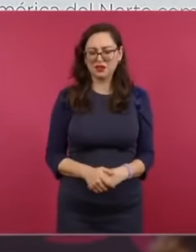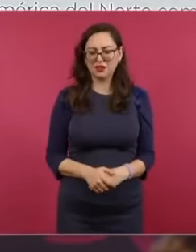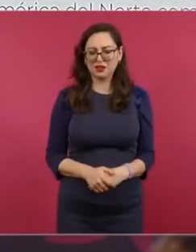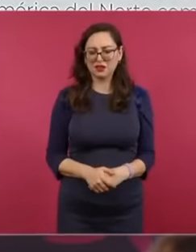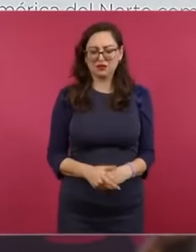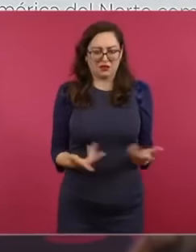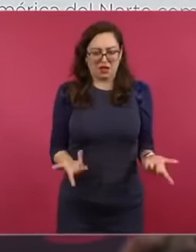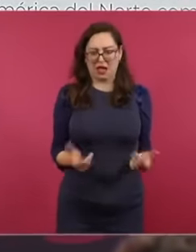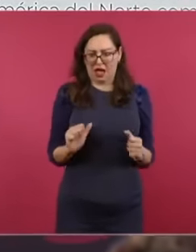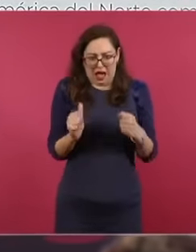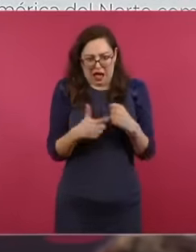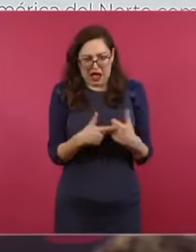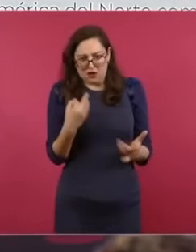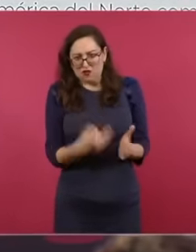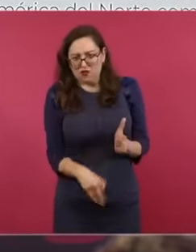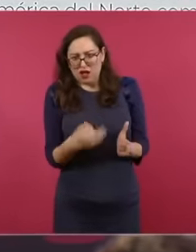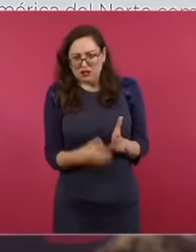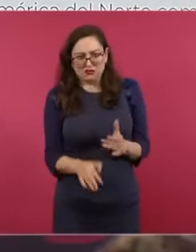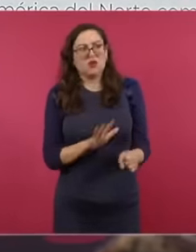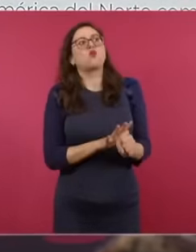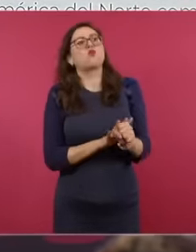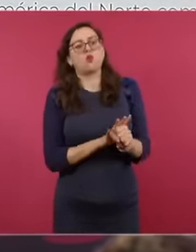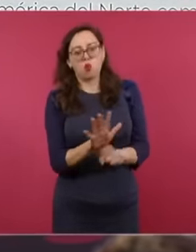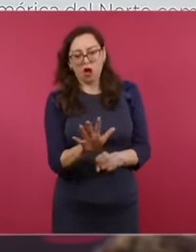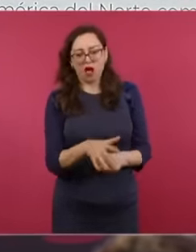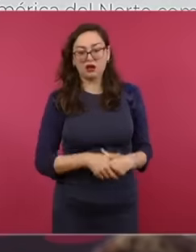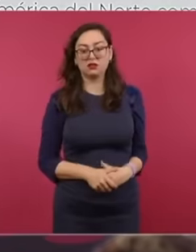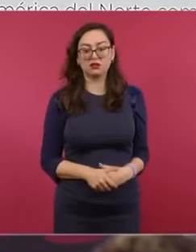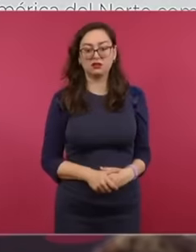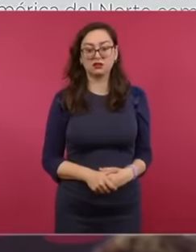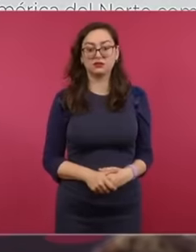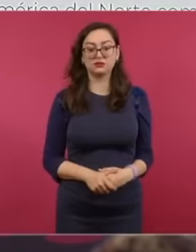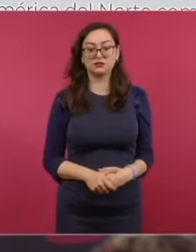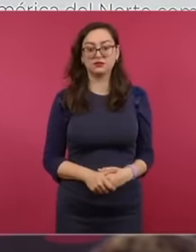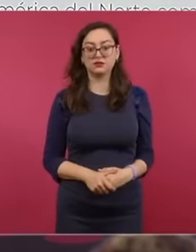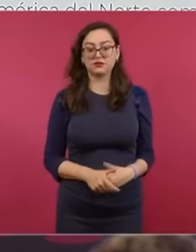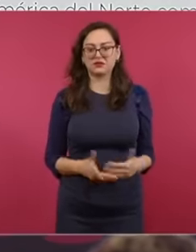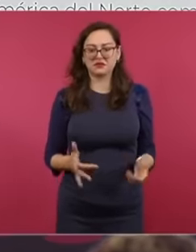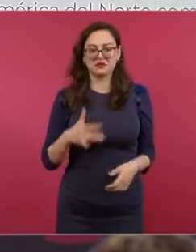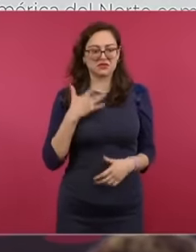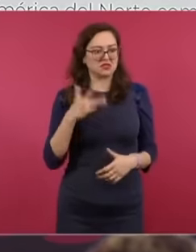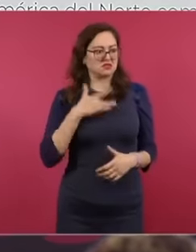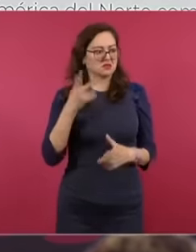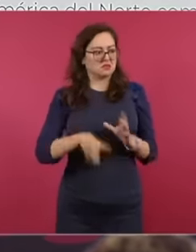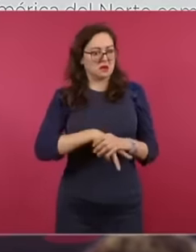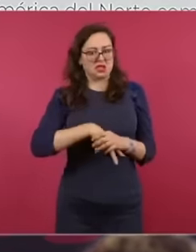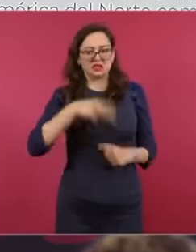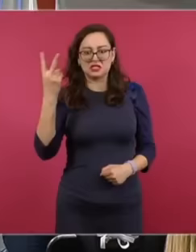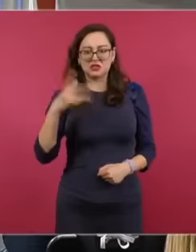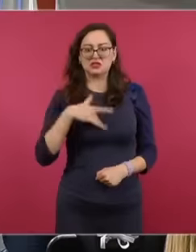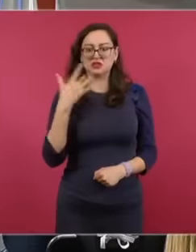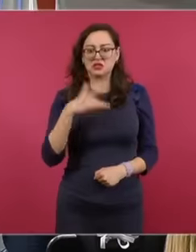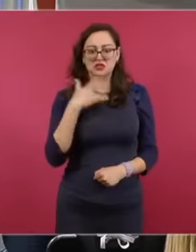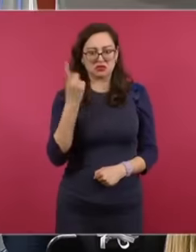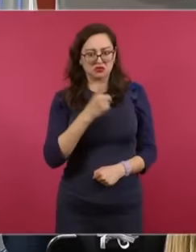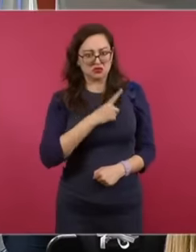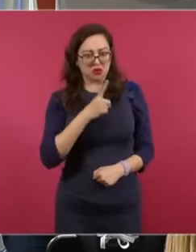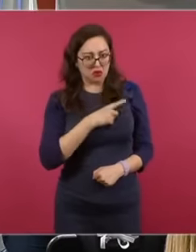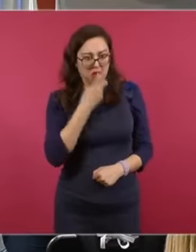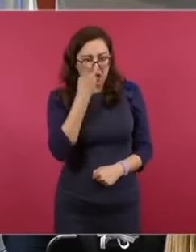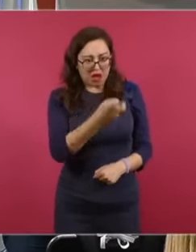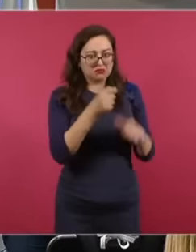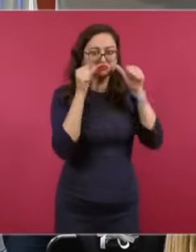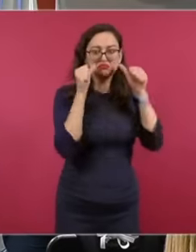missing Why the vacuum Why not review that